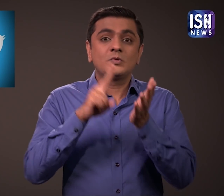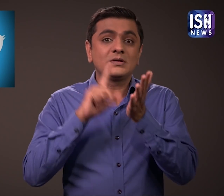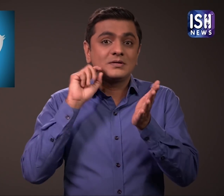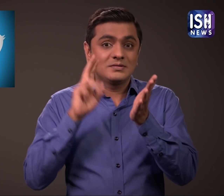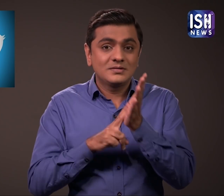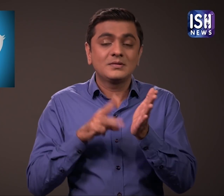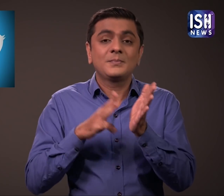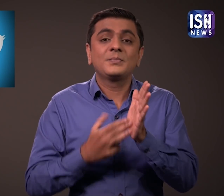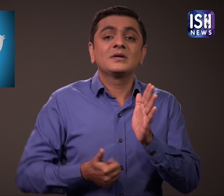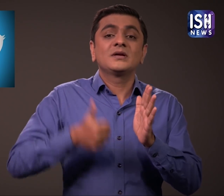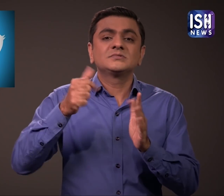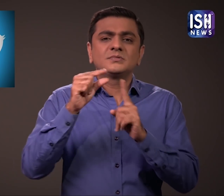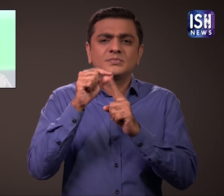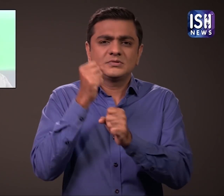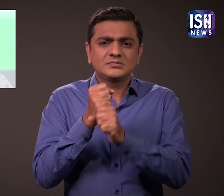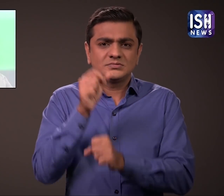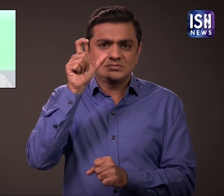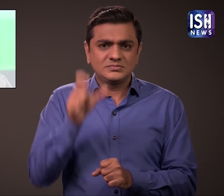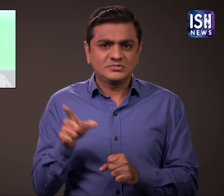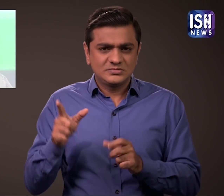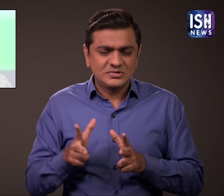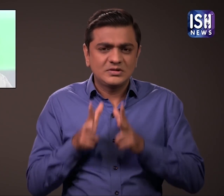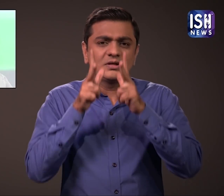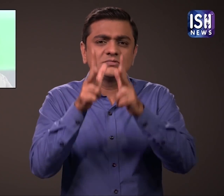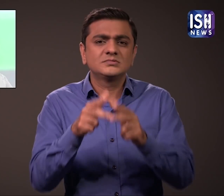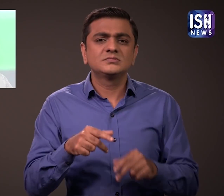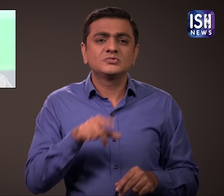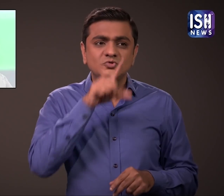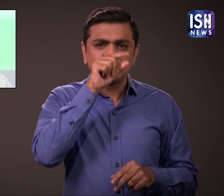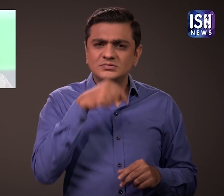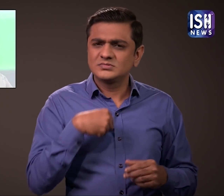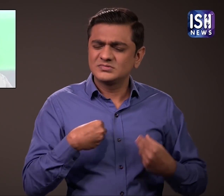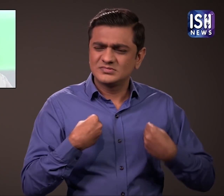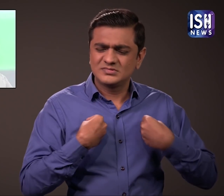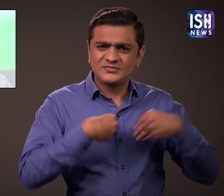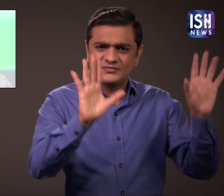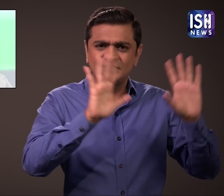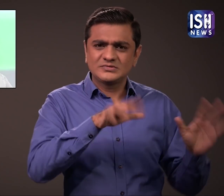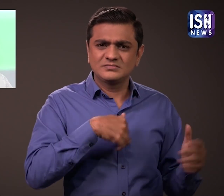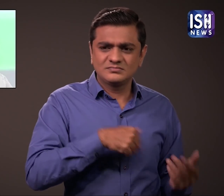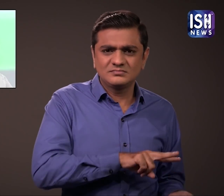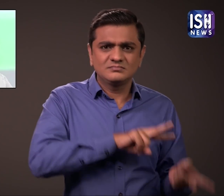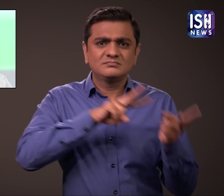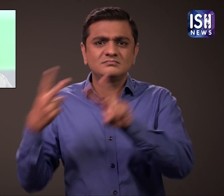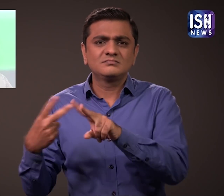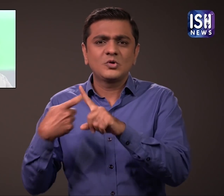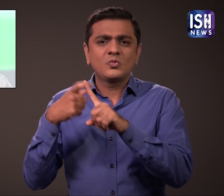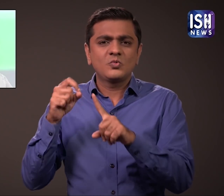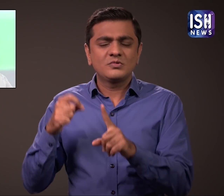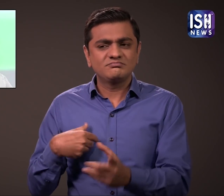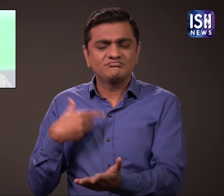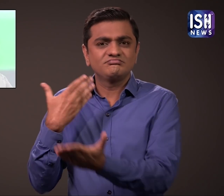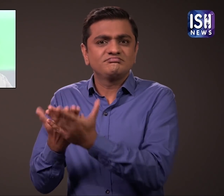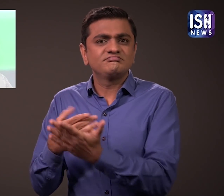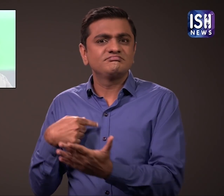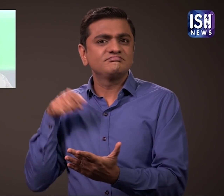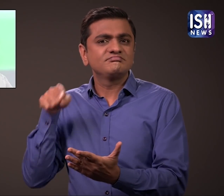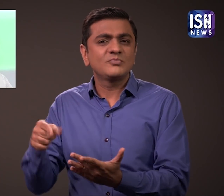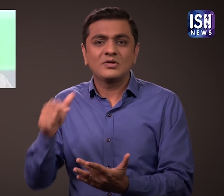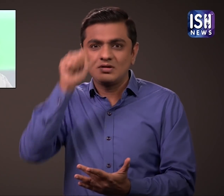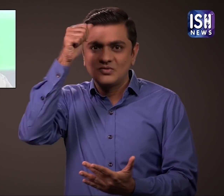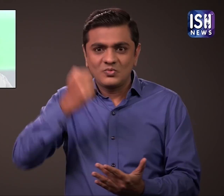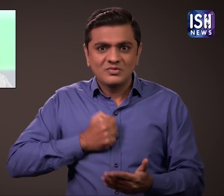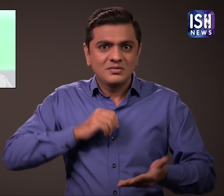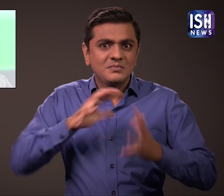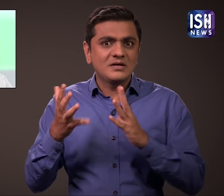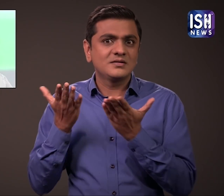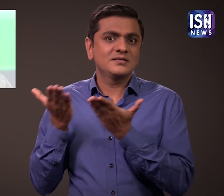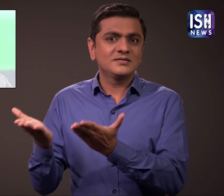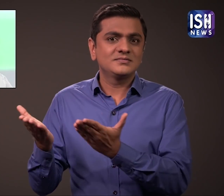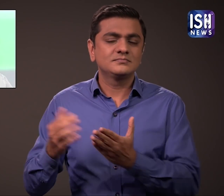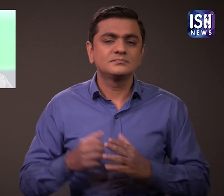Union Minister Piyush Goyal also said that he has left Twitter to support Koo.